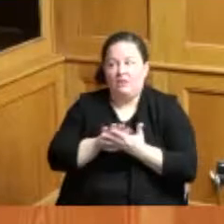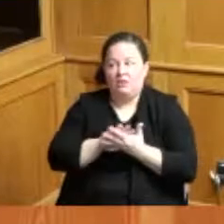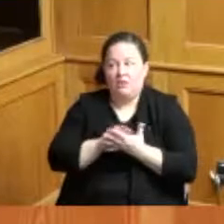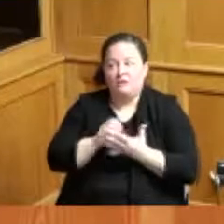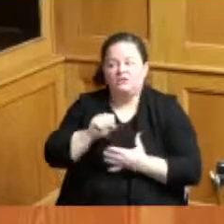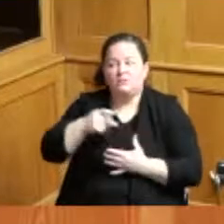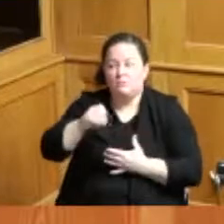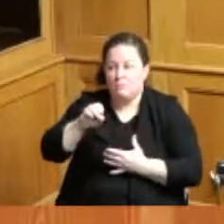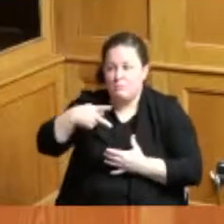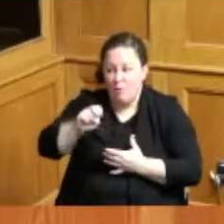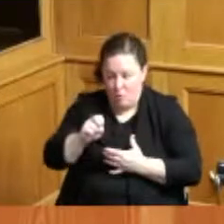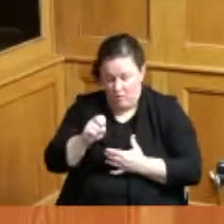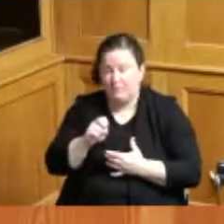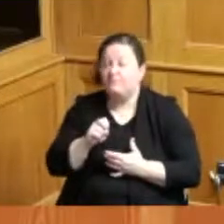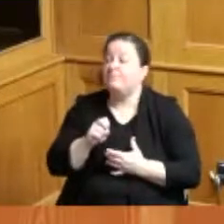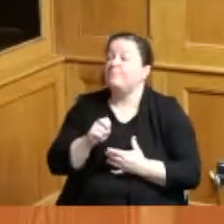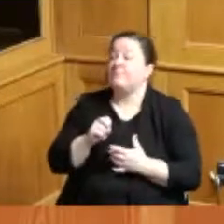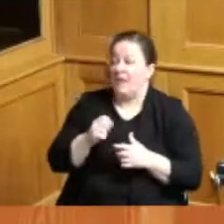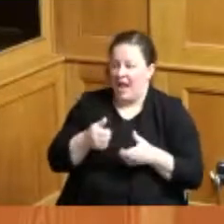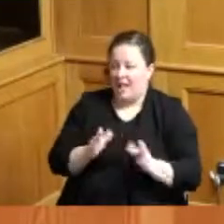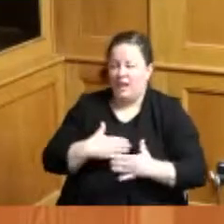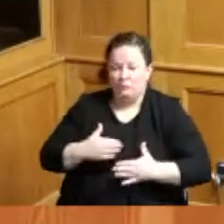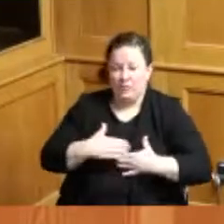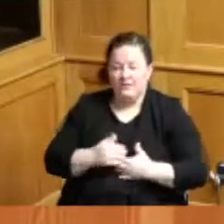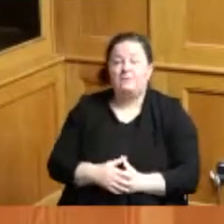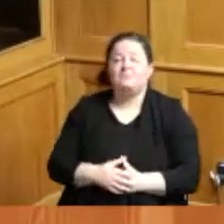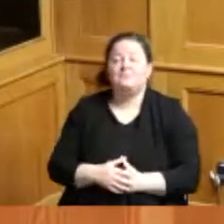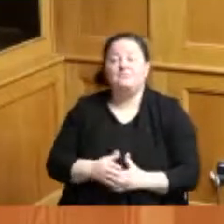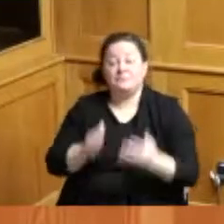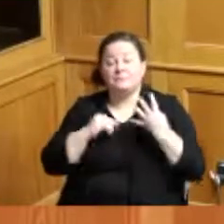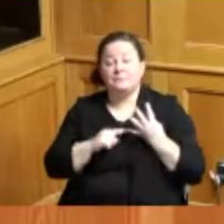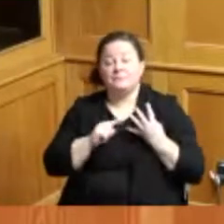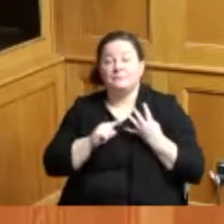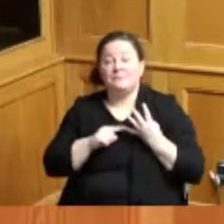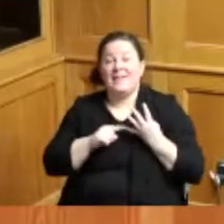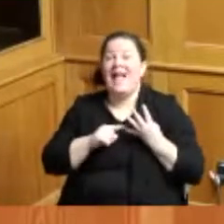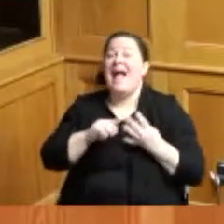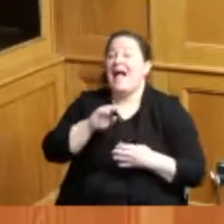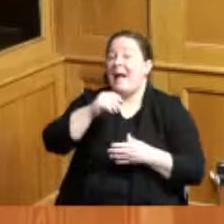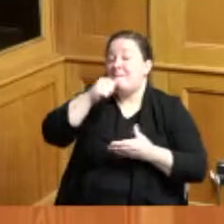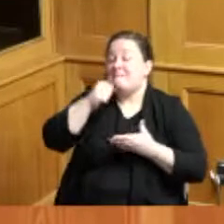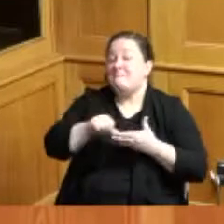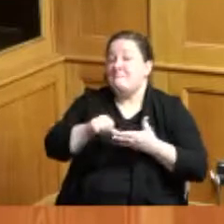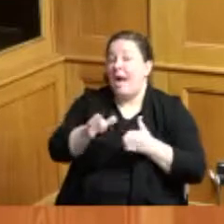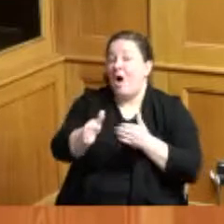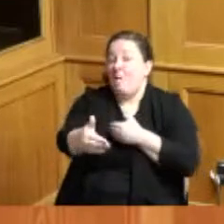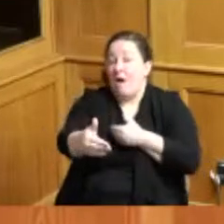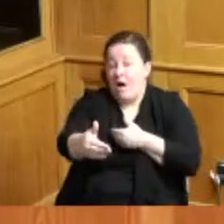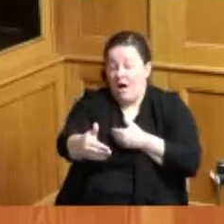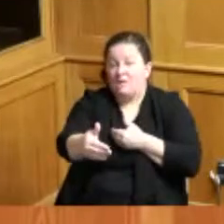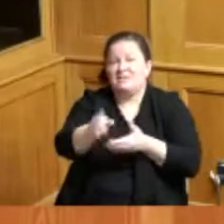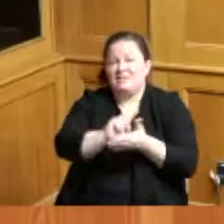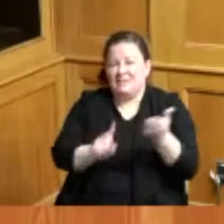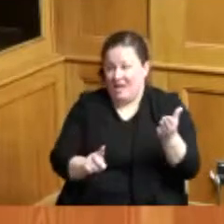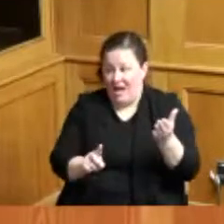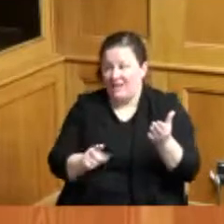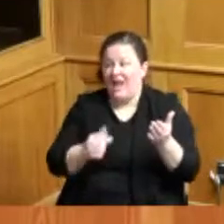protective mailbox Philip B Downing created a mailbox design that featured an outer door and an